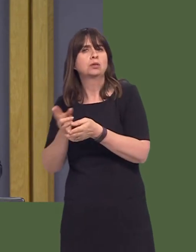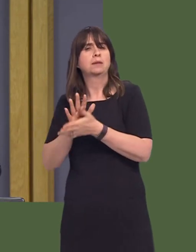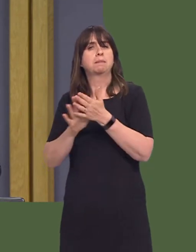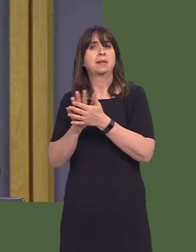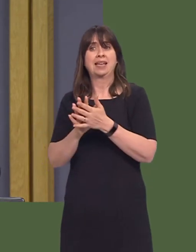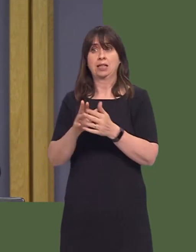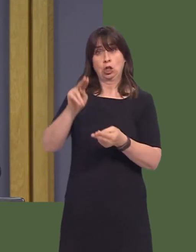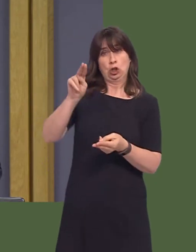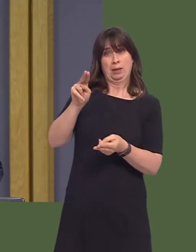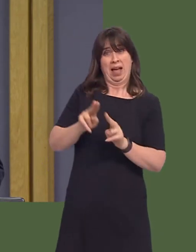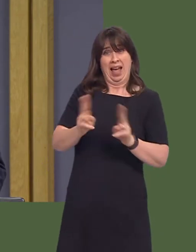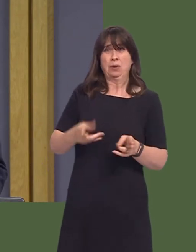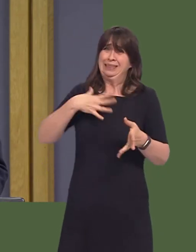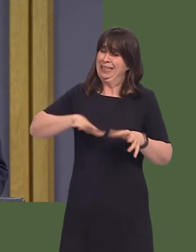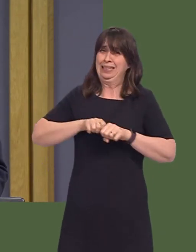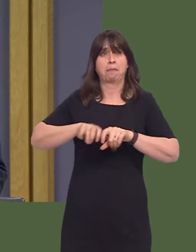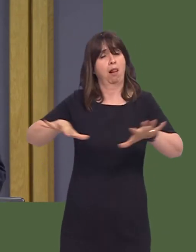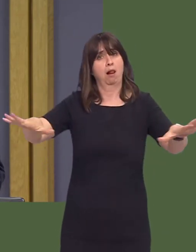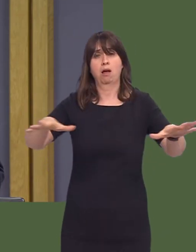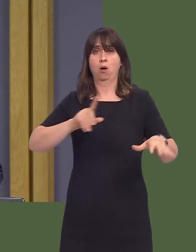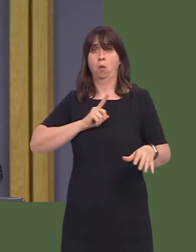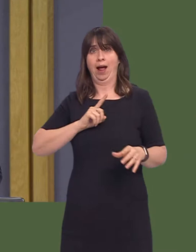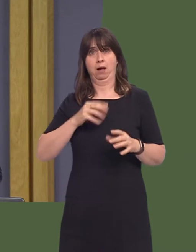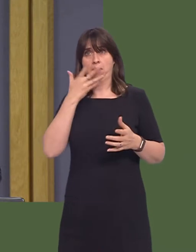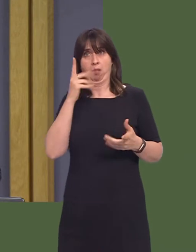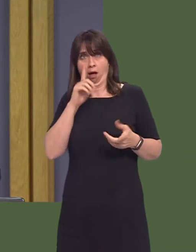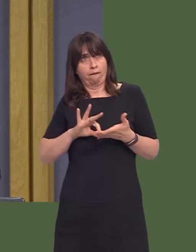homes that are needed, because it's not in the interest to meet demand in the long term